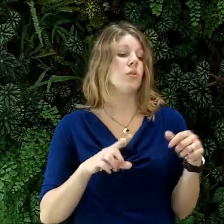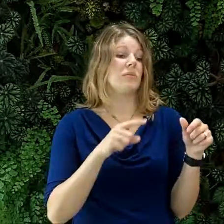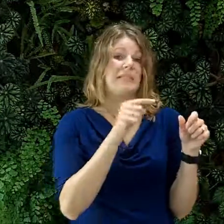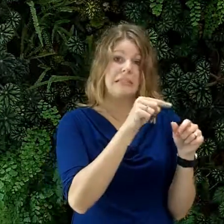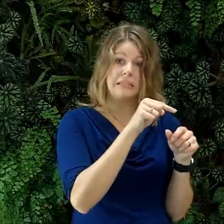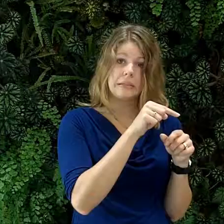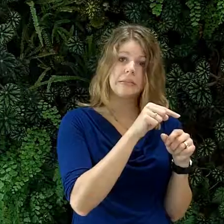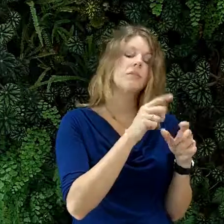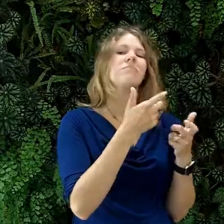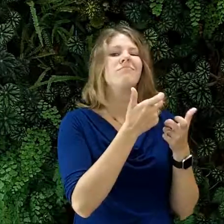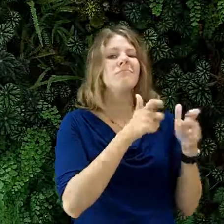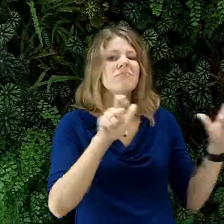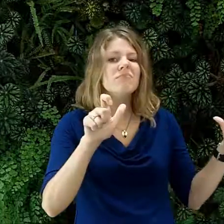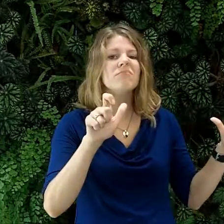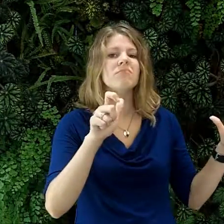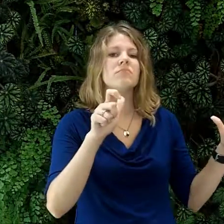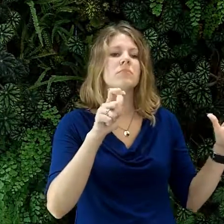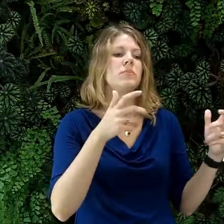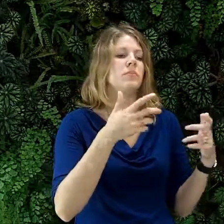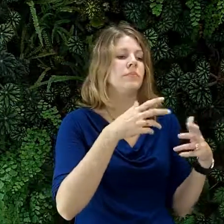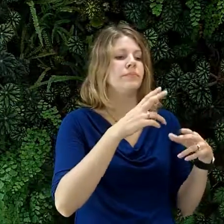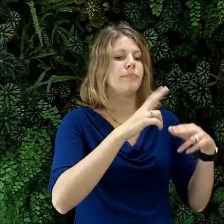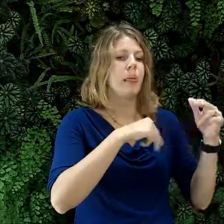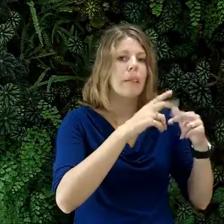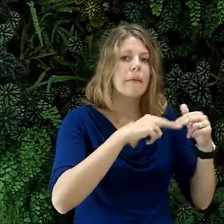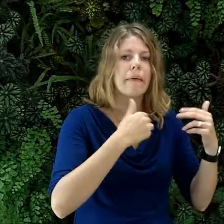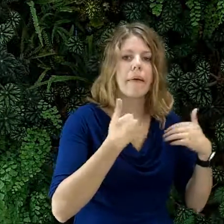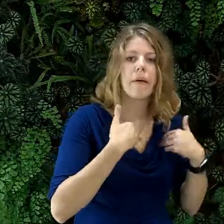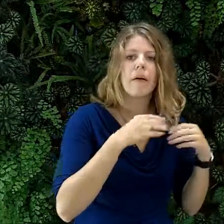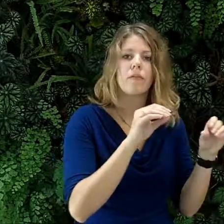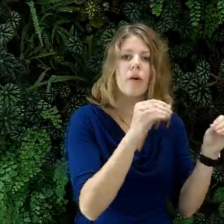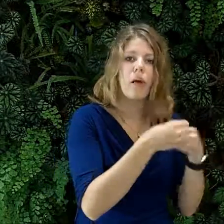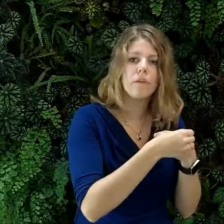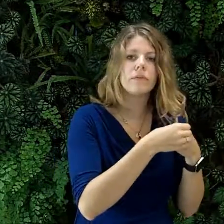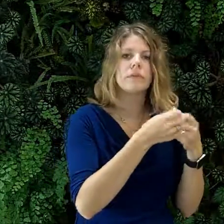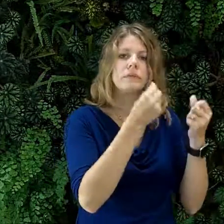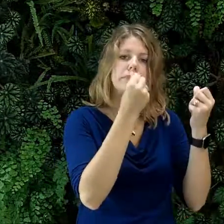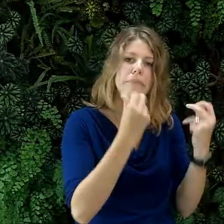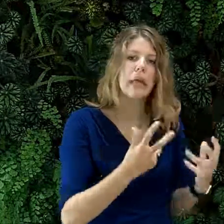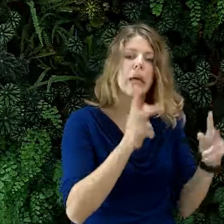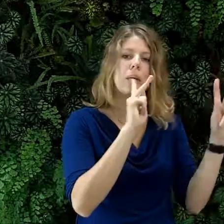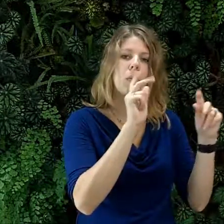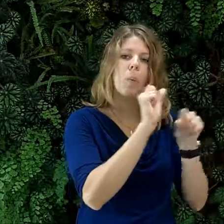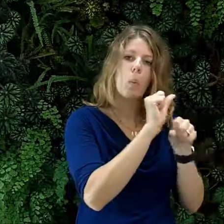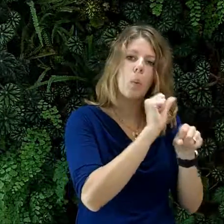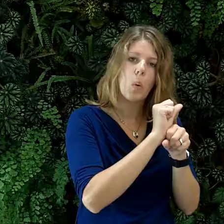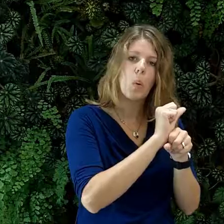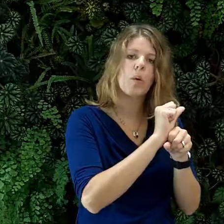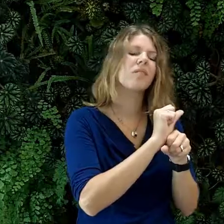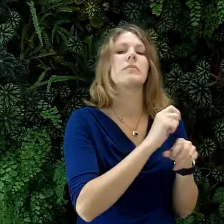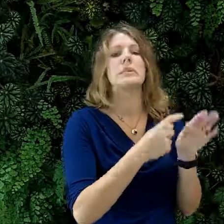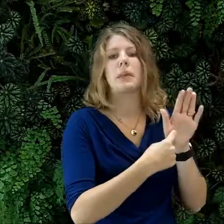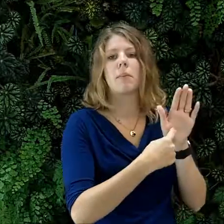For Corporations, this includes big businesses; those with an office building, many employees.